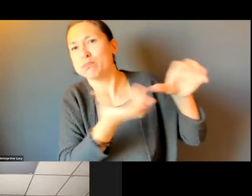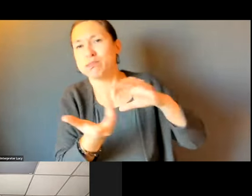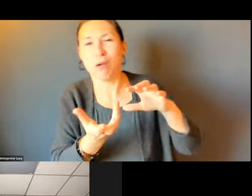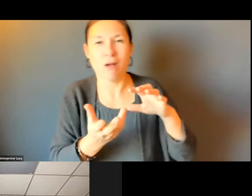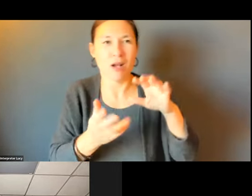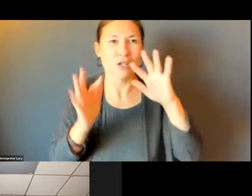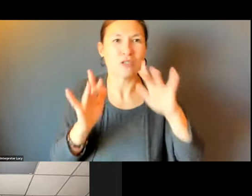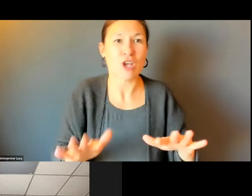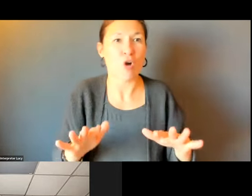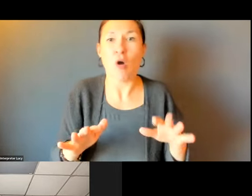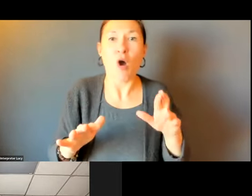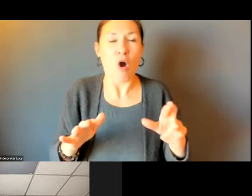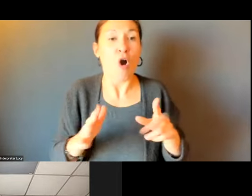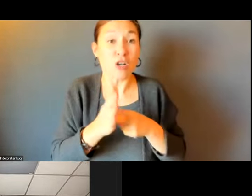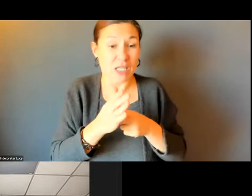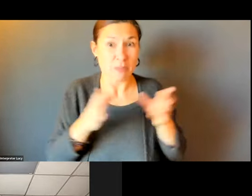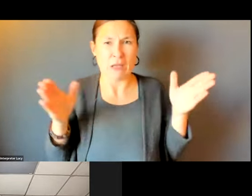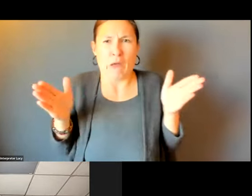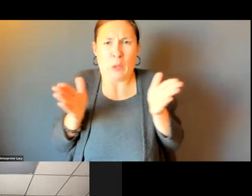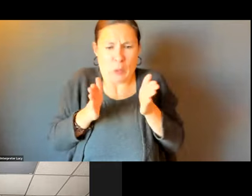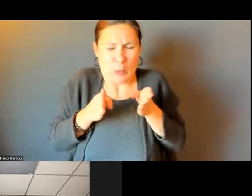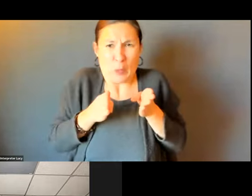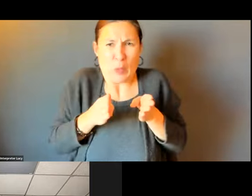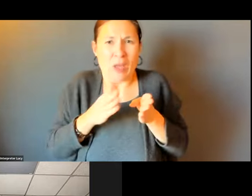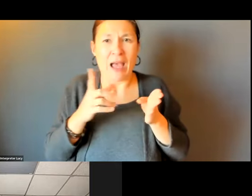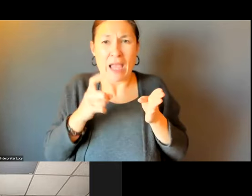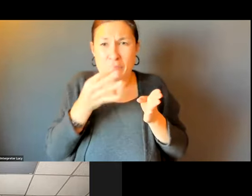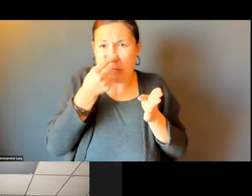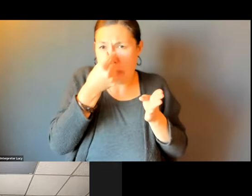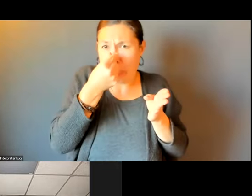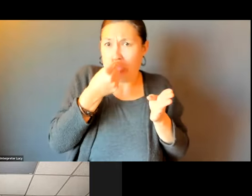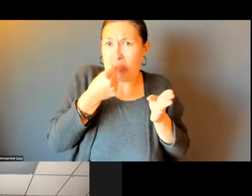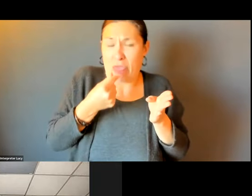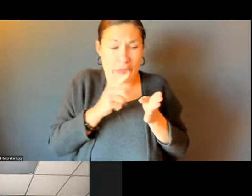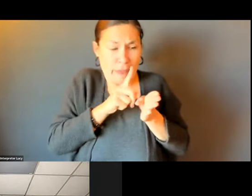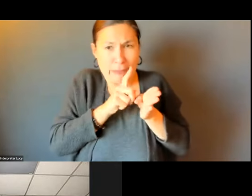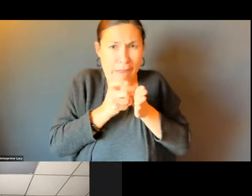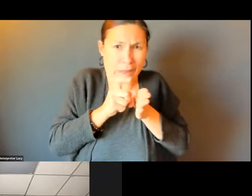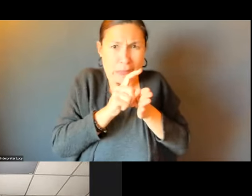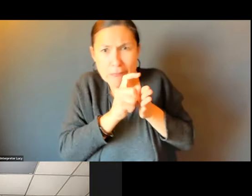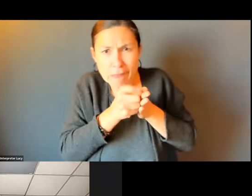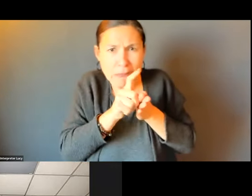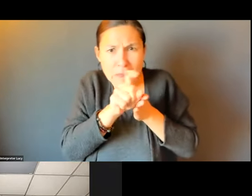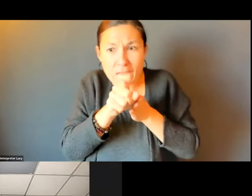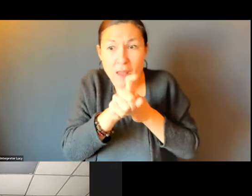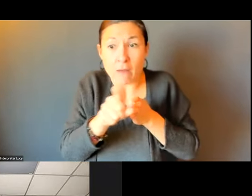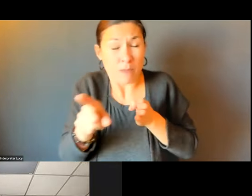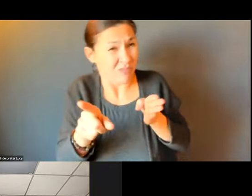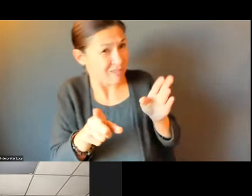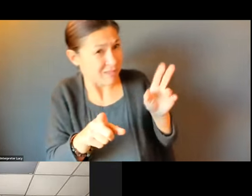SNOW SOMETIMES. YOU HAVE TO BE SKINNY AND SQUEEZE THROUGH THOSE RAMP PATHS SOMETIMES, I'VE SEEN. OH, GOSH.